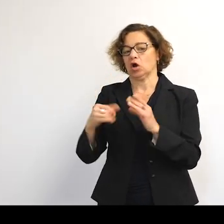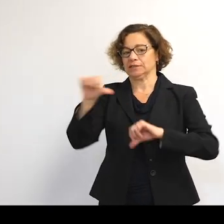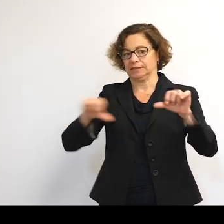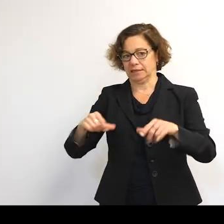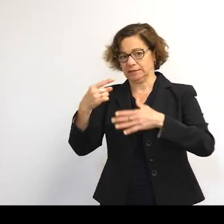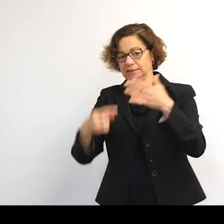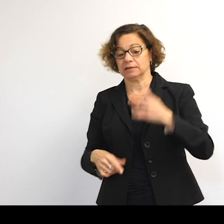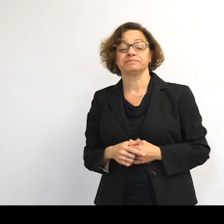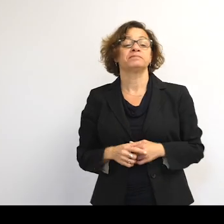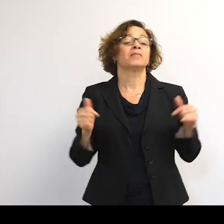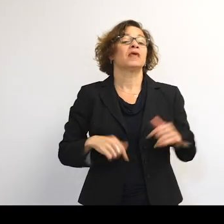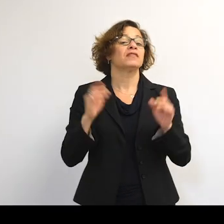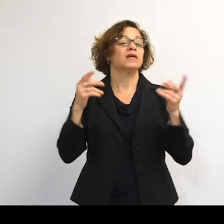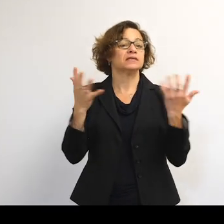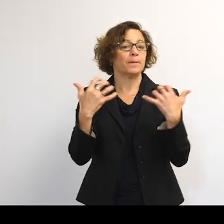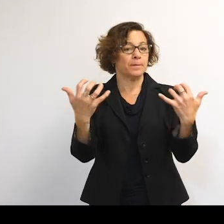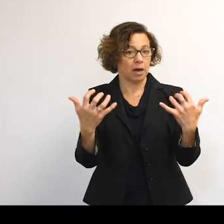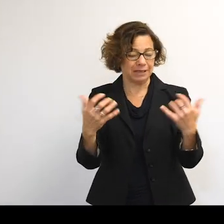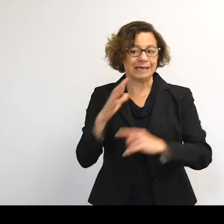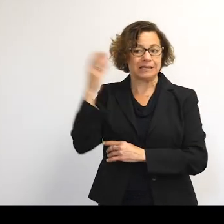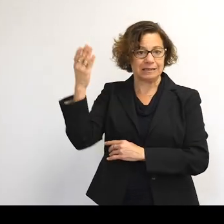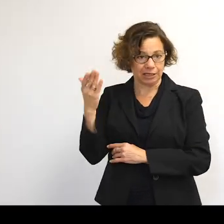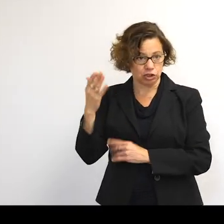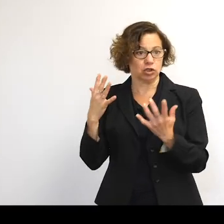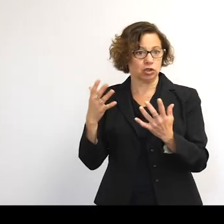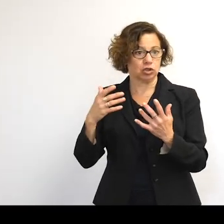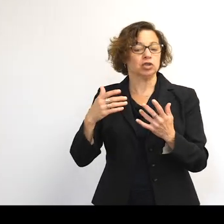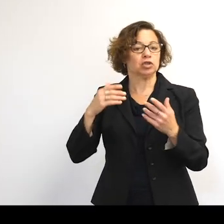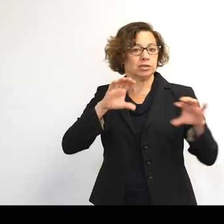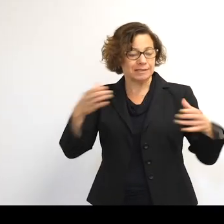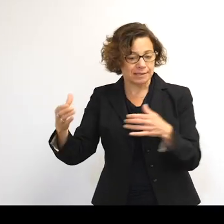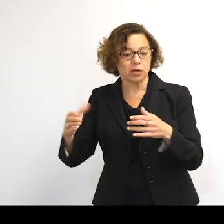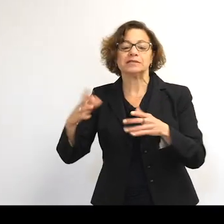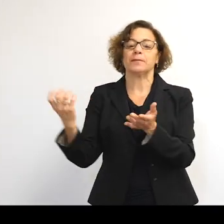Our goal with this public lecture series is to maximize public access to conversations